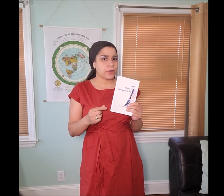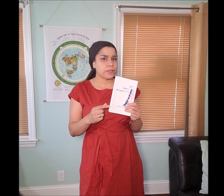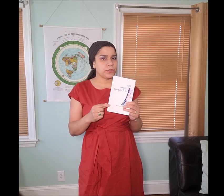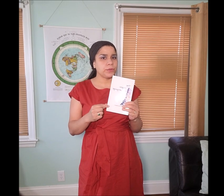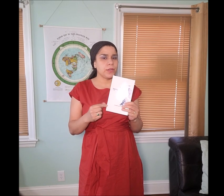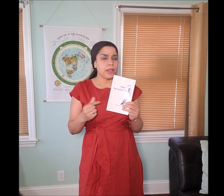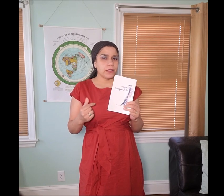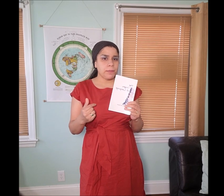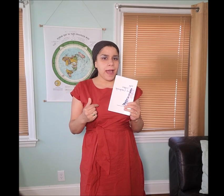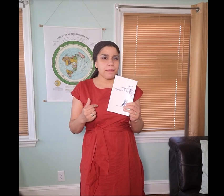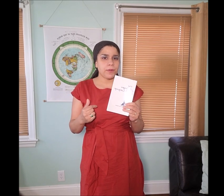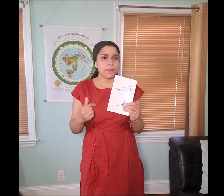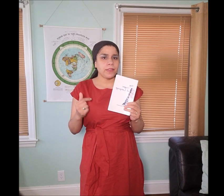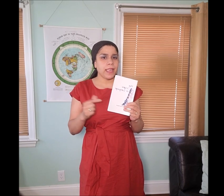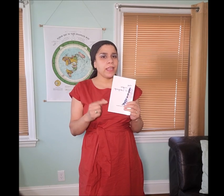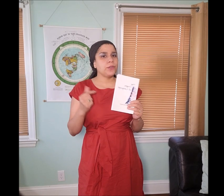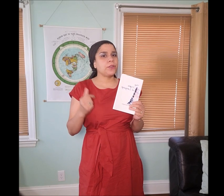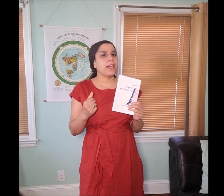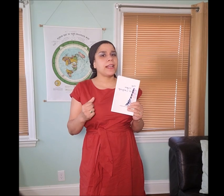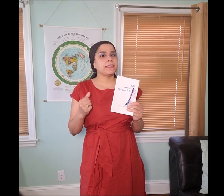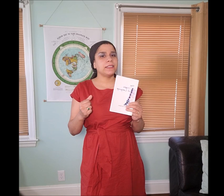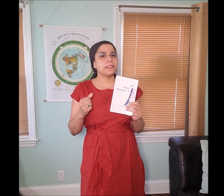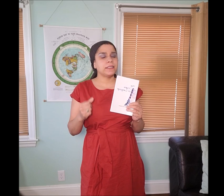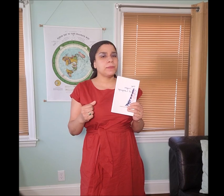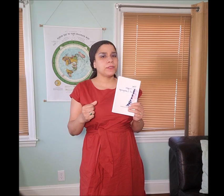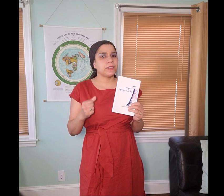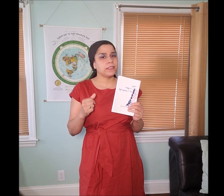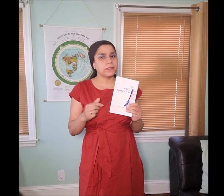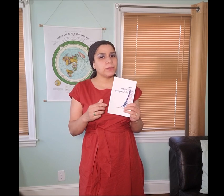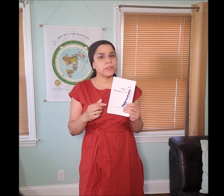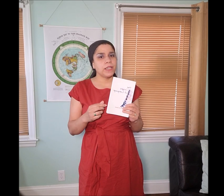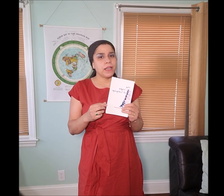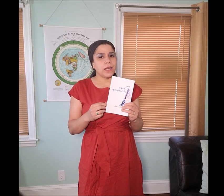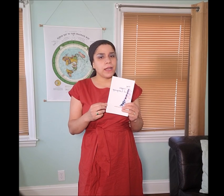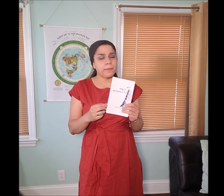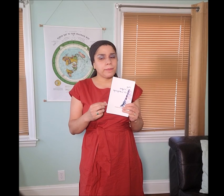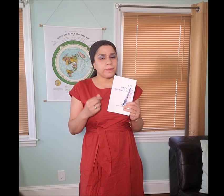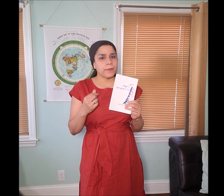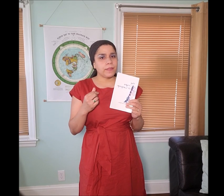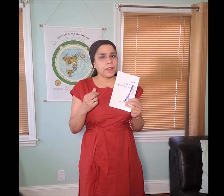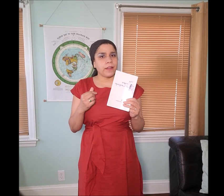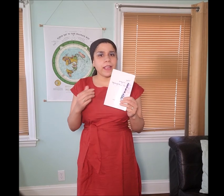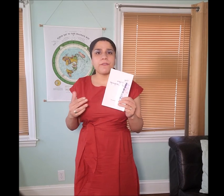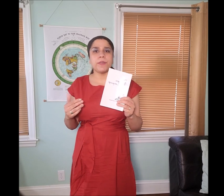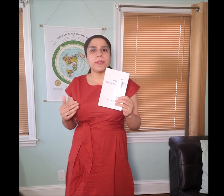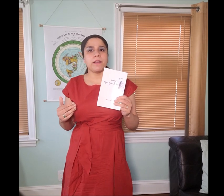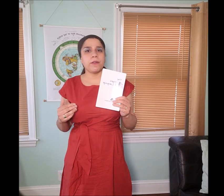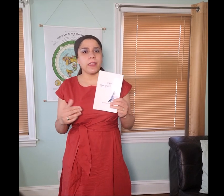according to the bible, they utilized these symbols and these symbols they're everywhere.